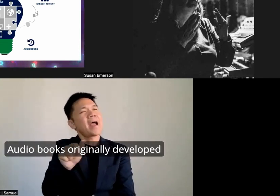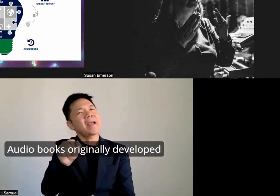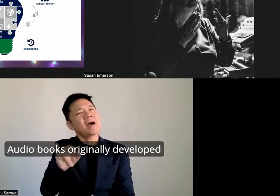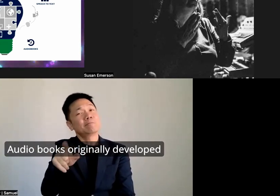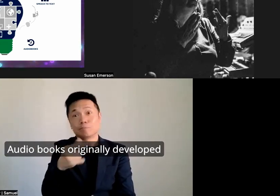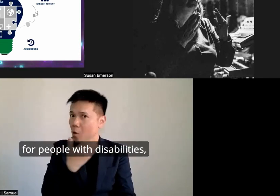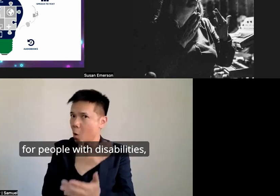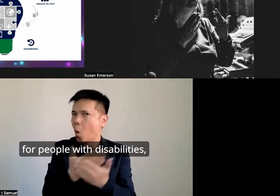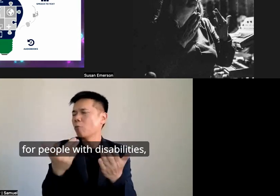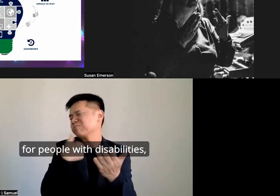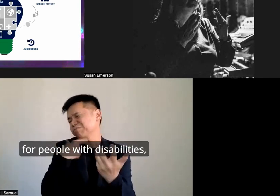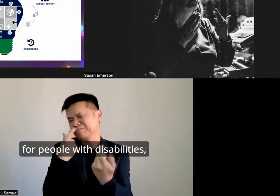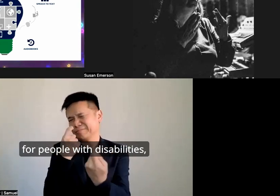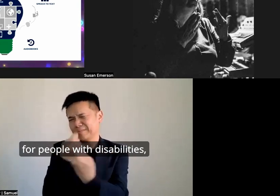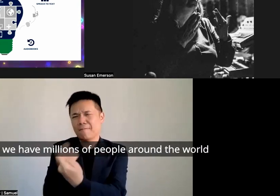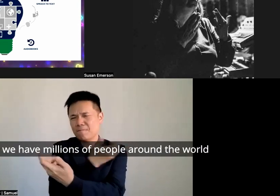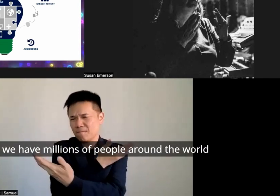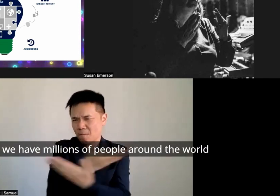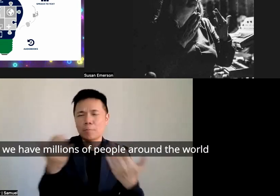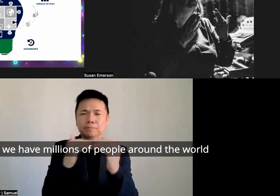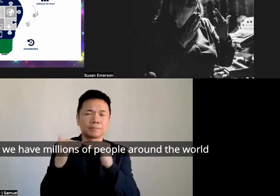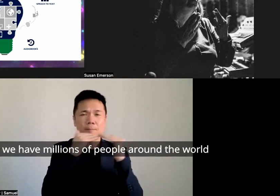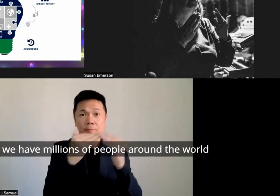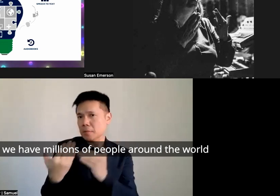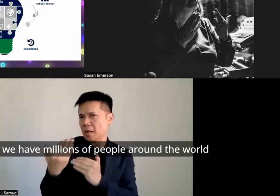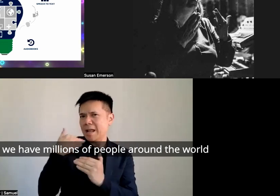originally developed for people with disabilities and now we have millions of people around the